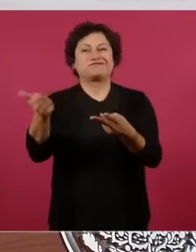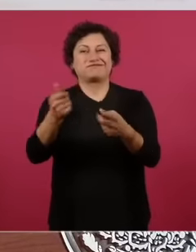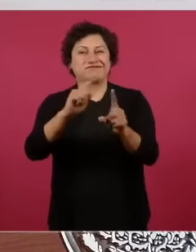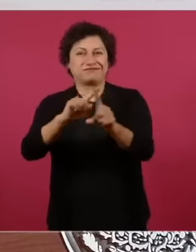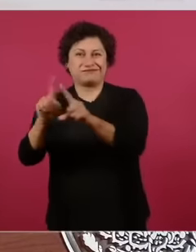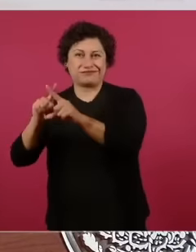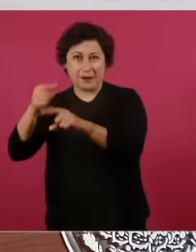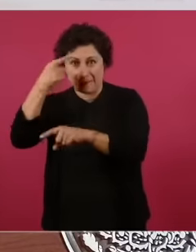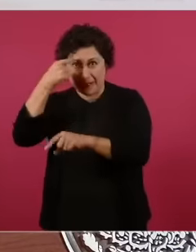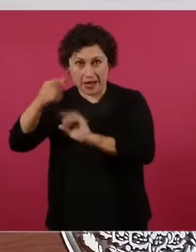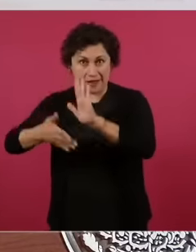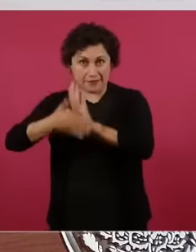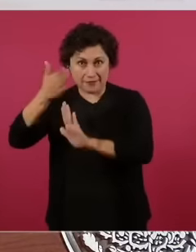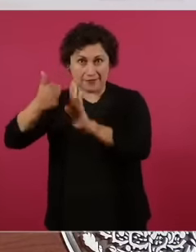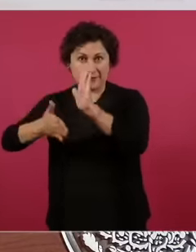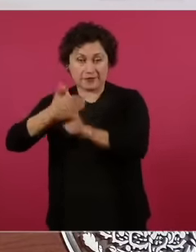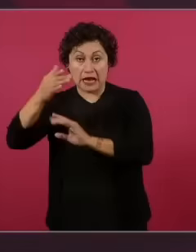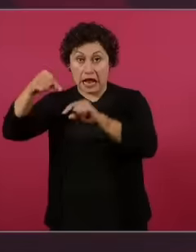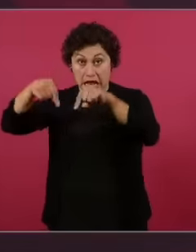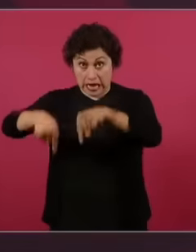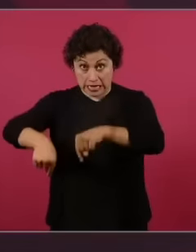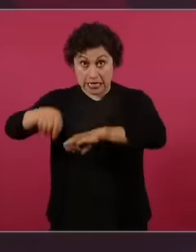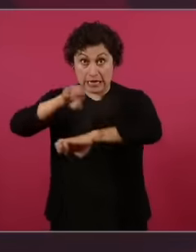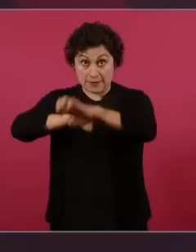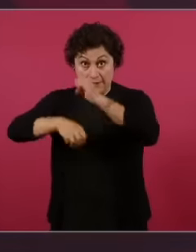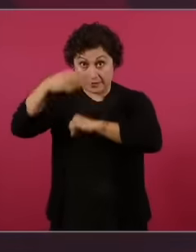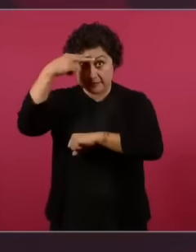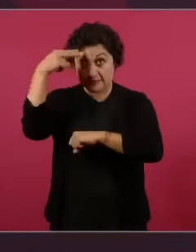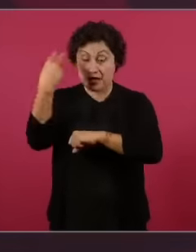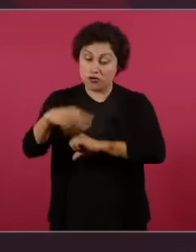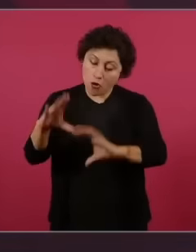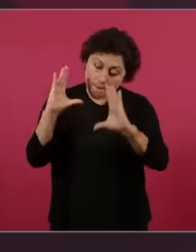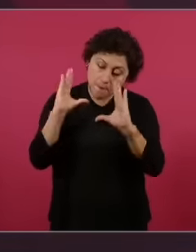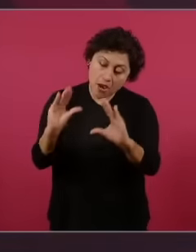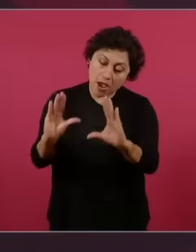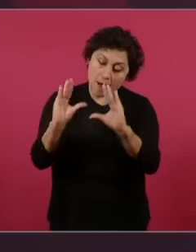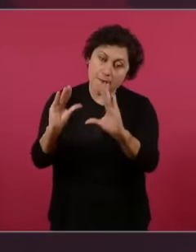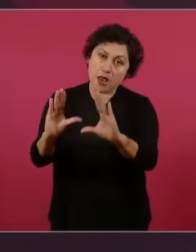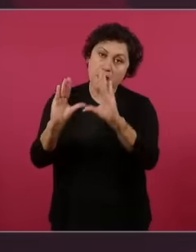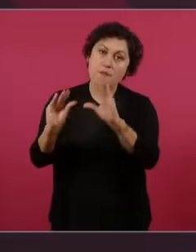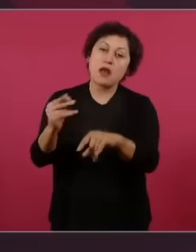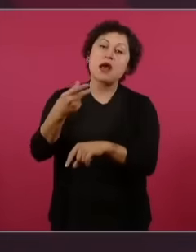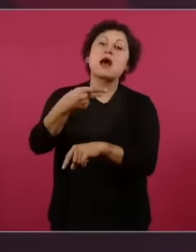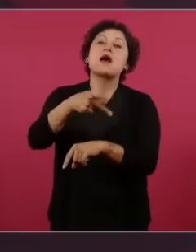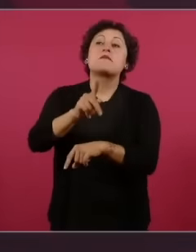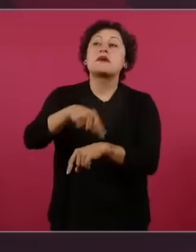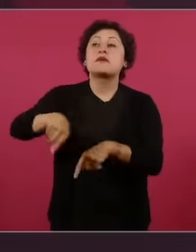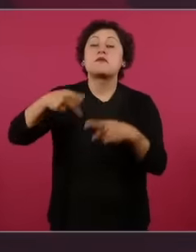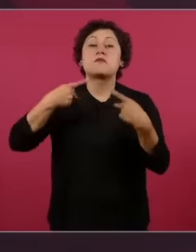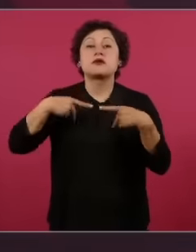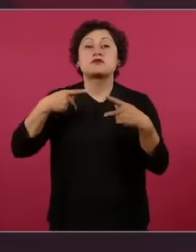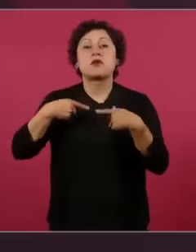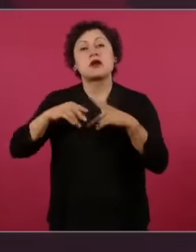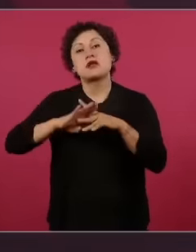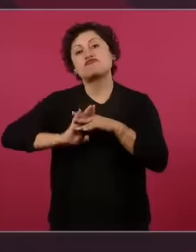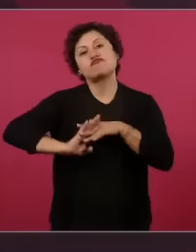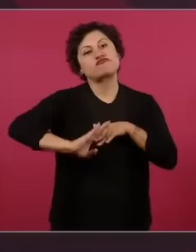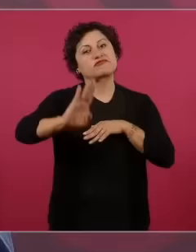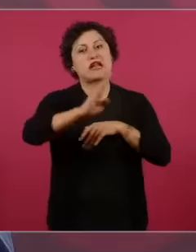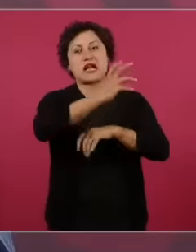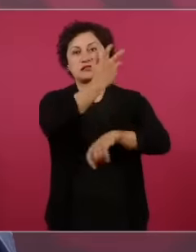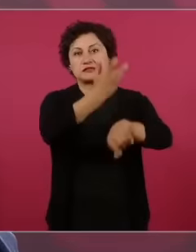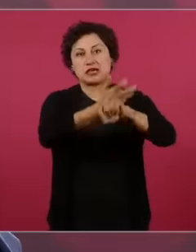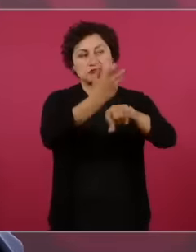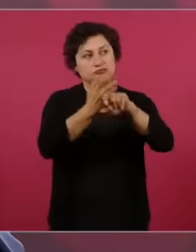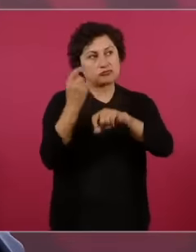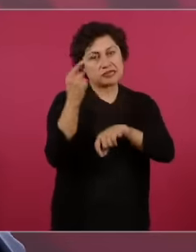were training training training and in any case we did not have work this is